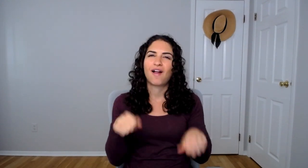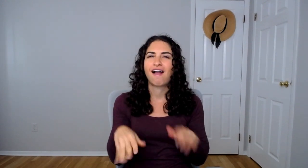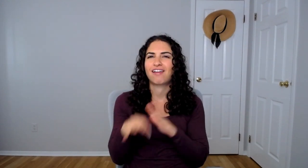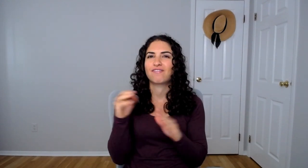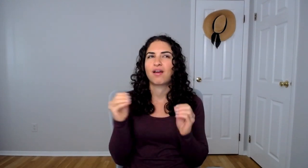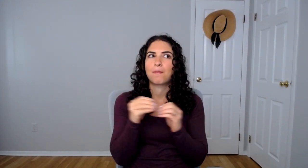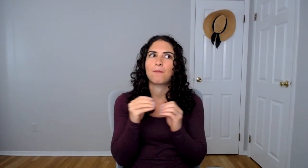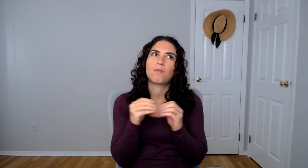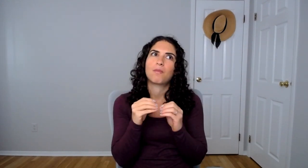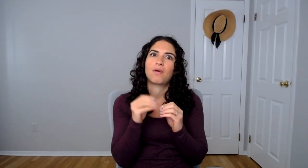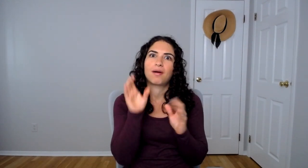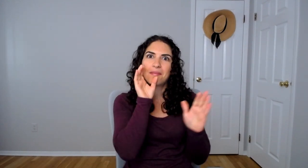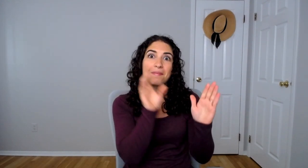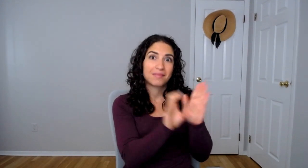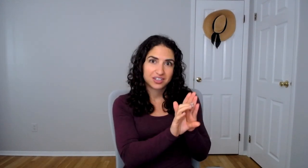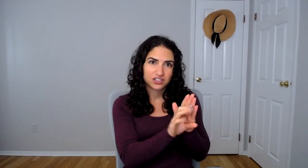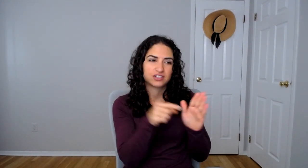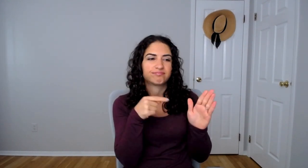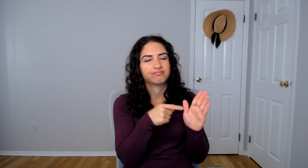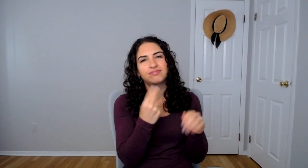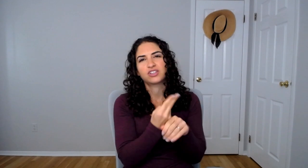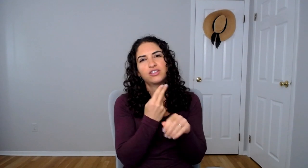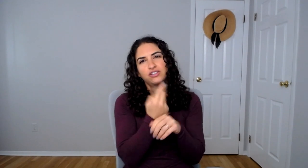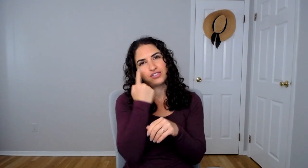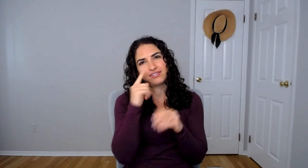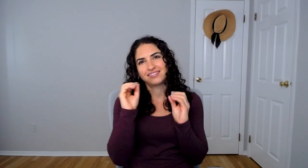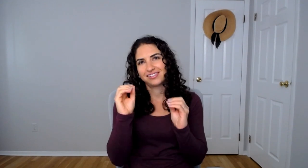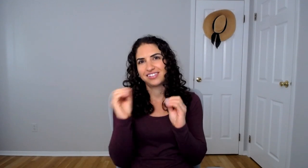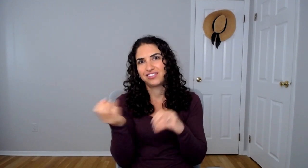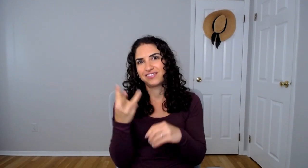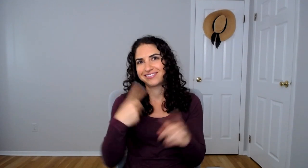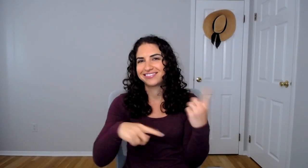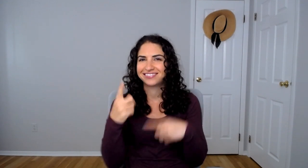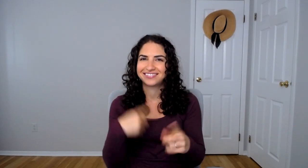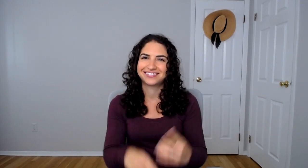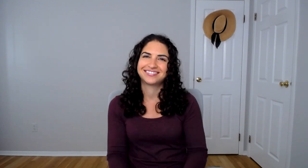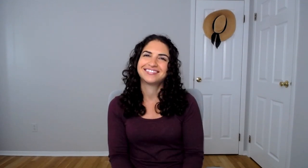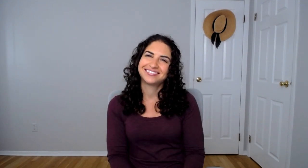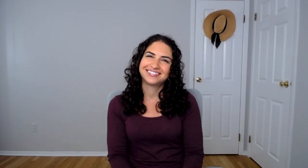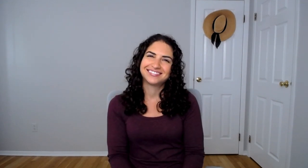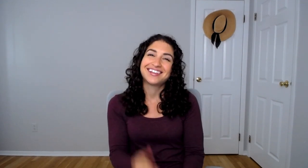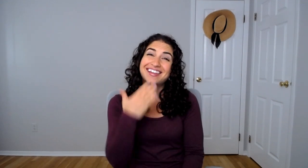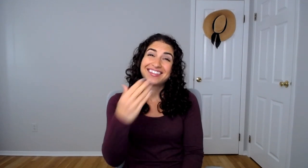and i can share a few more pictures and use that for teaching signs.